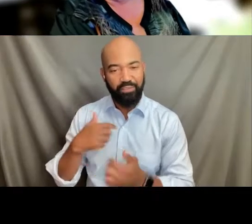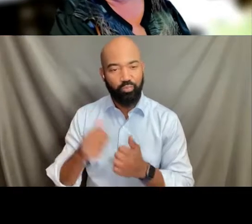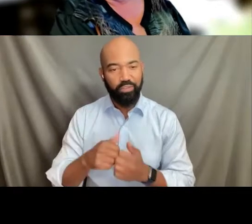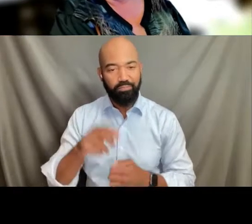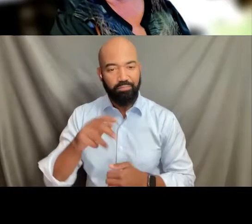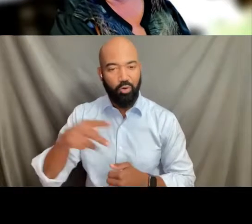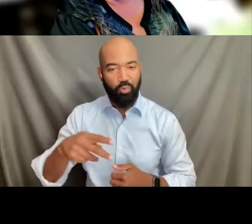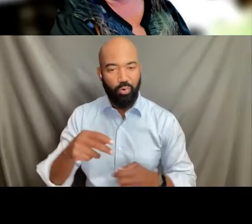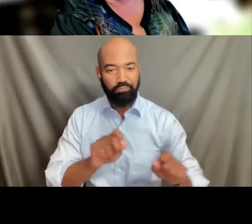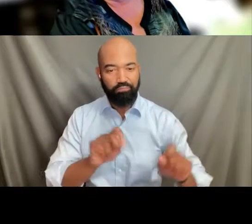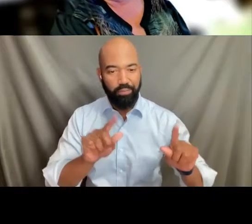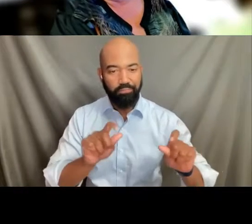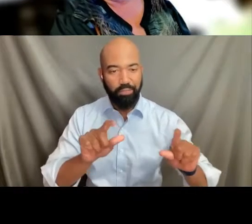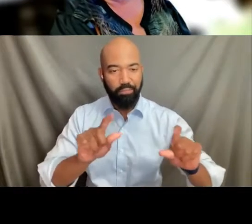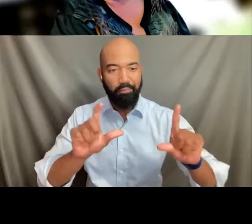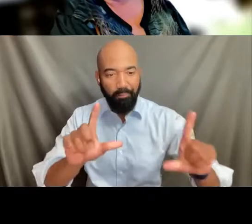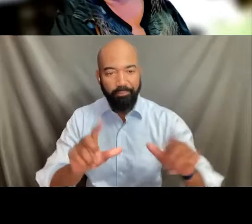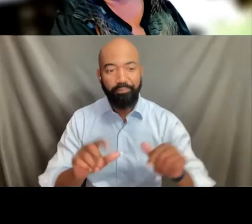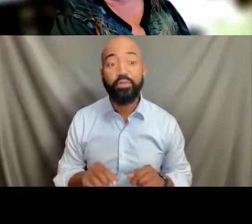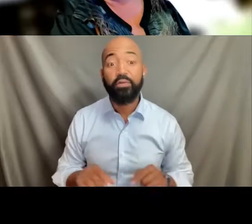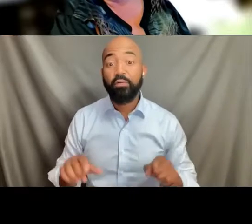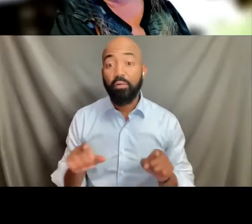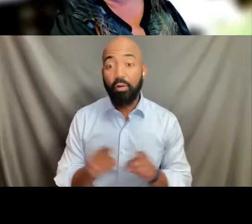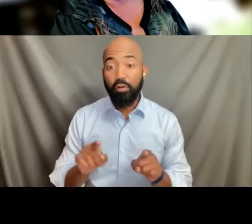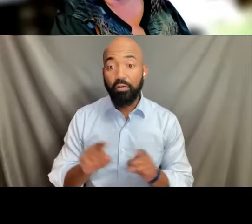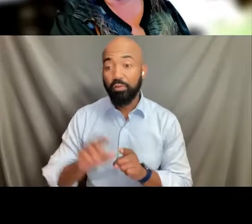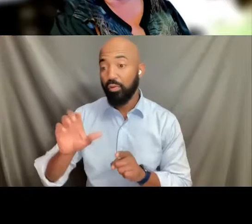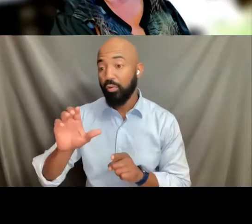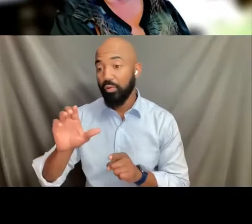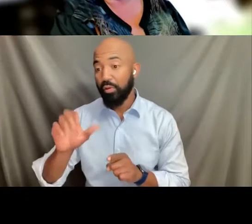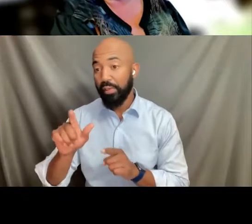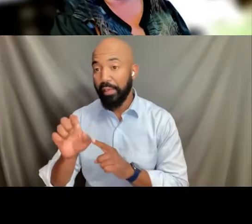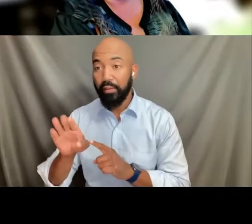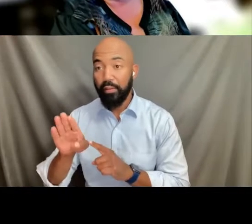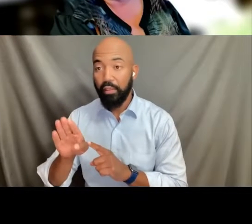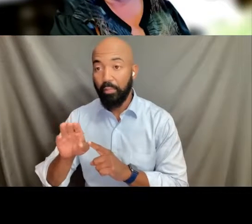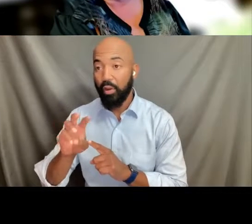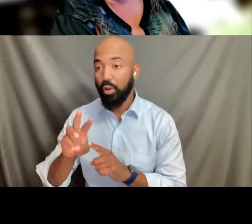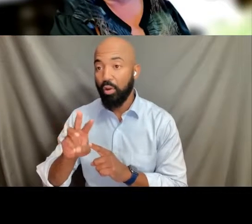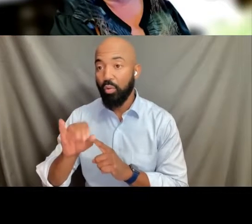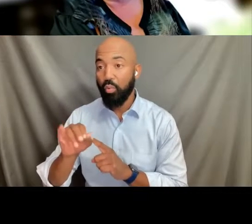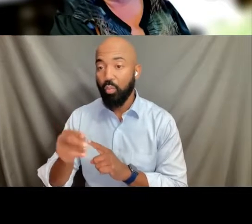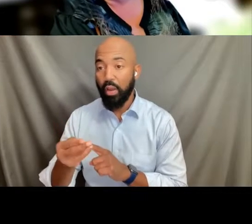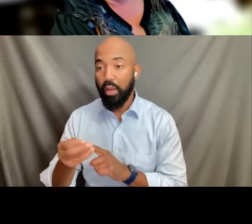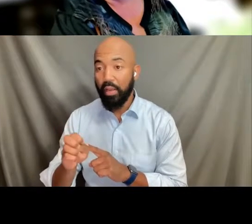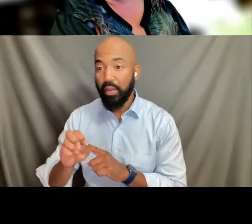And also Caleb Weinhardt, who is a FORGE staffer, will be here,